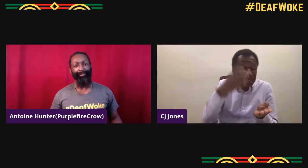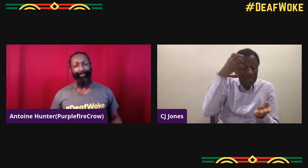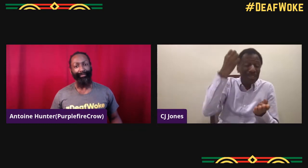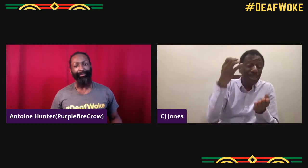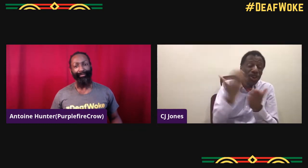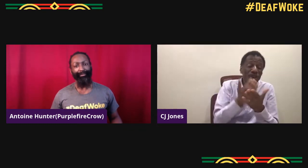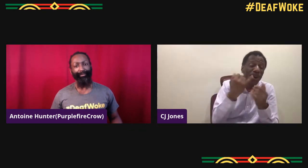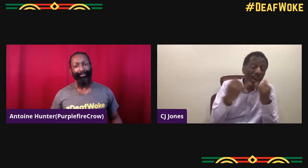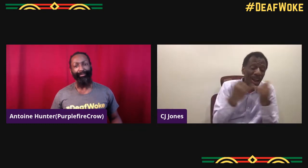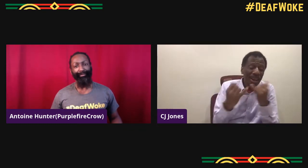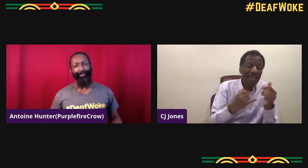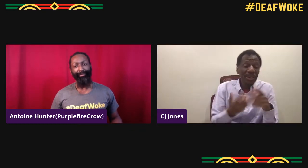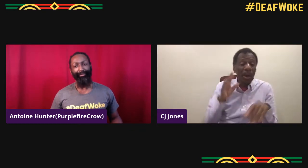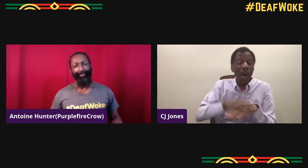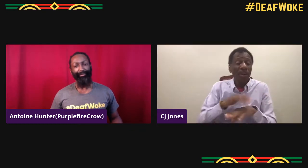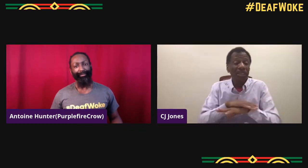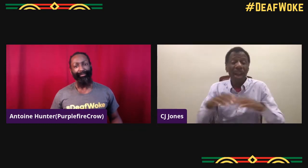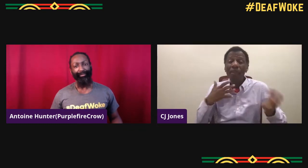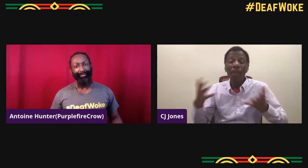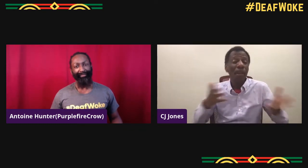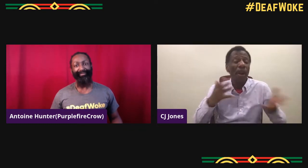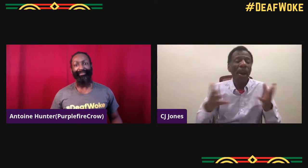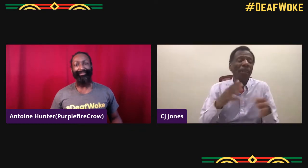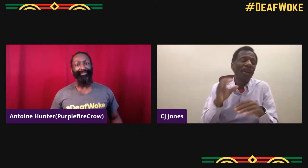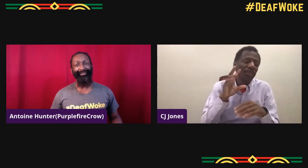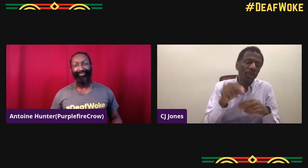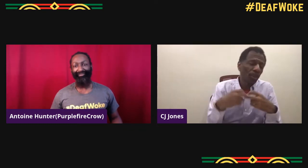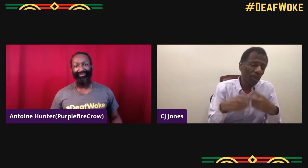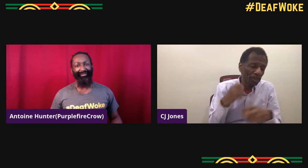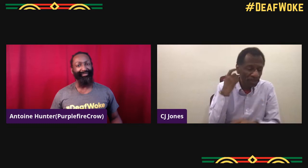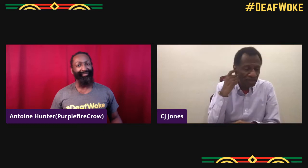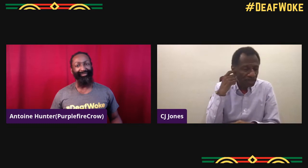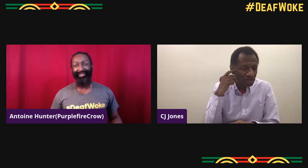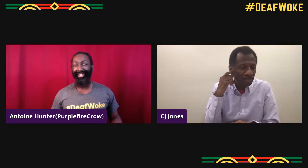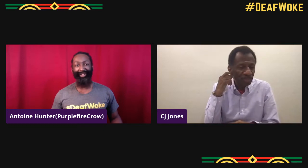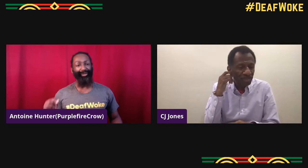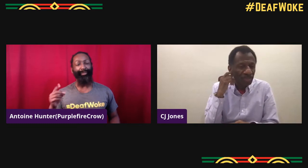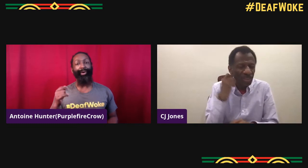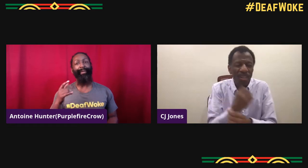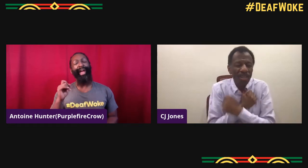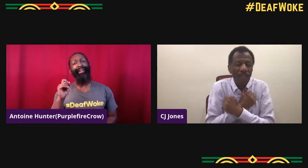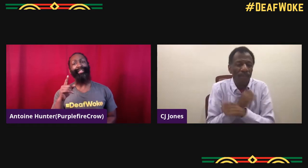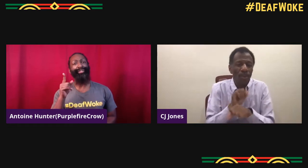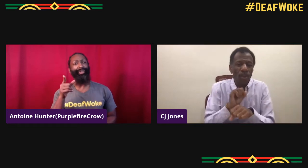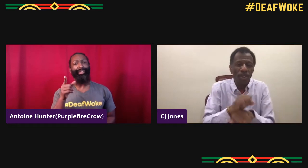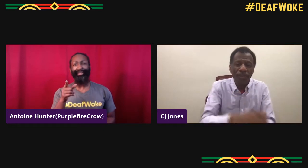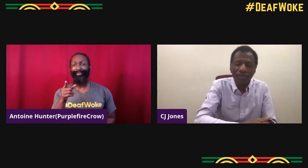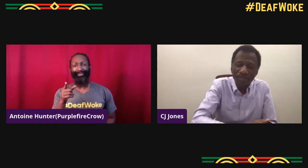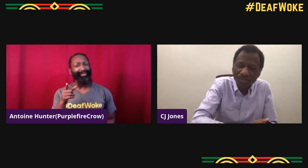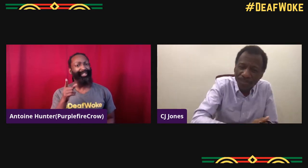and so the challenge was trying to remember the new lines. So yeah, it wasn't a problem.